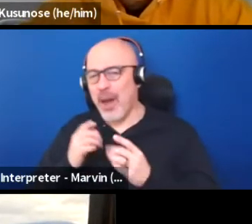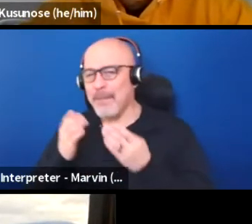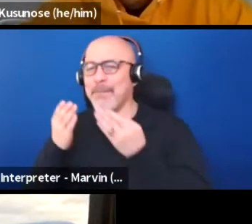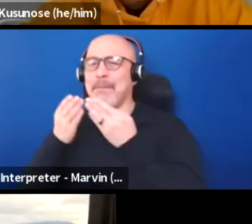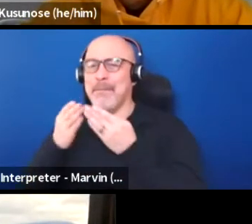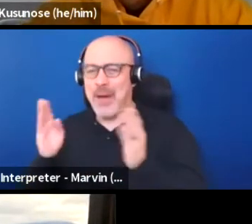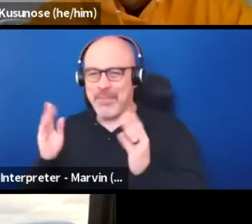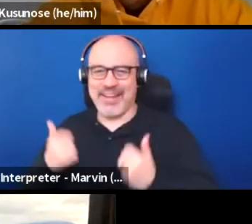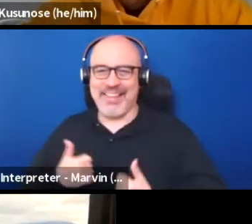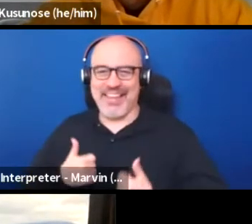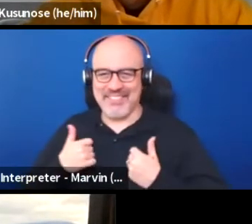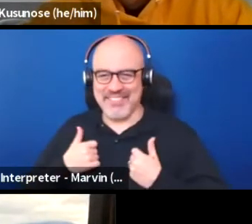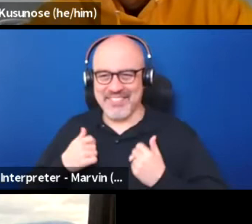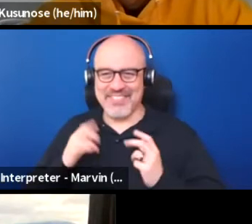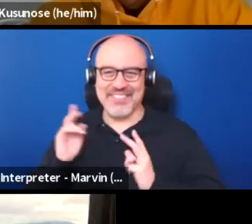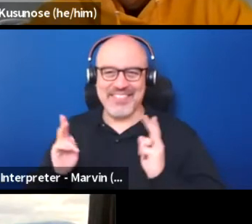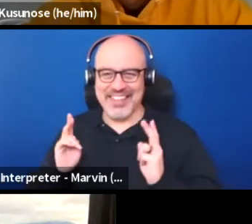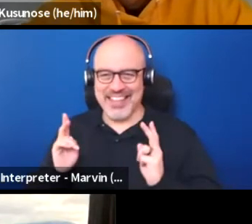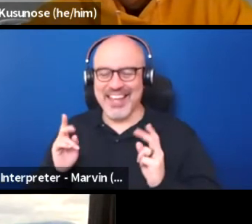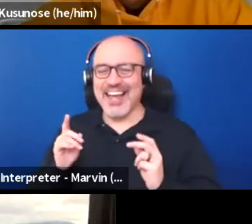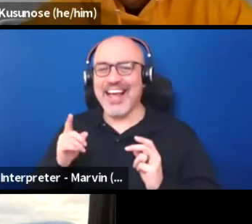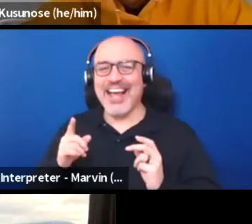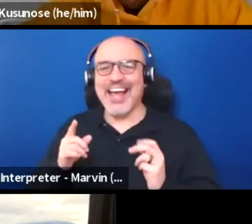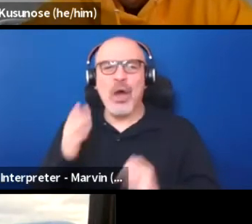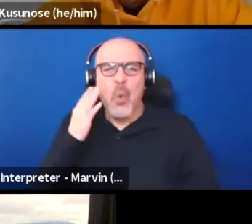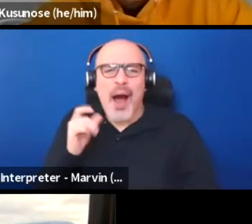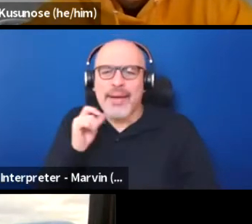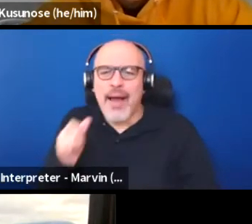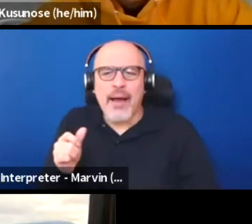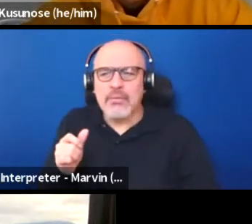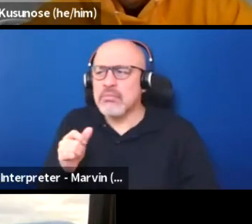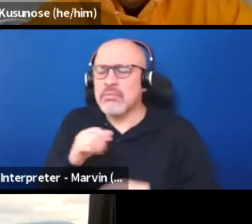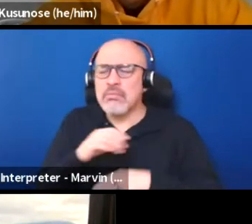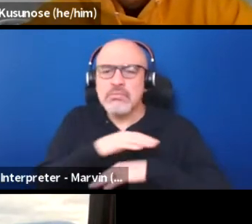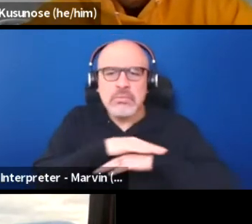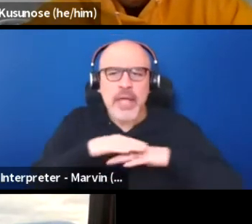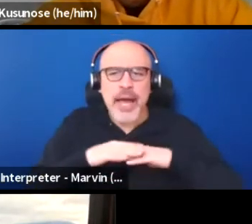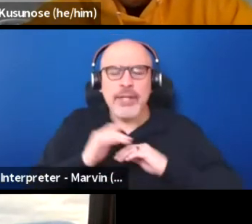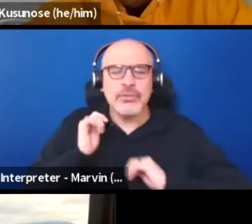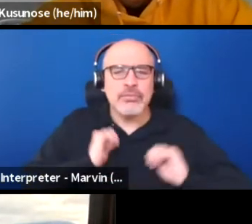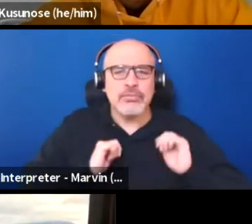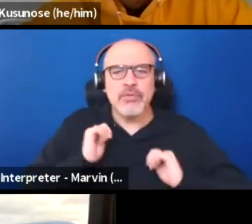And yeah, why can't theater happen on that stage? Why can't performance happen on that piano